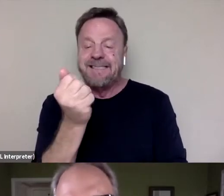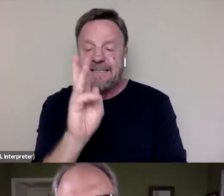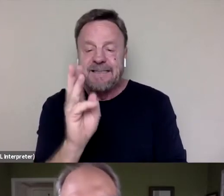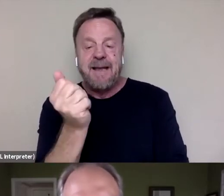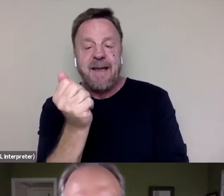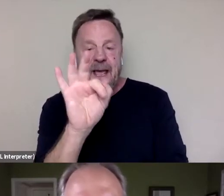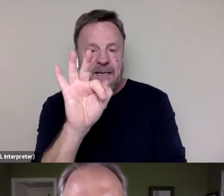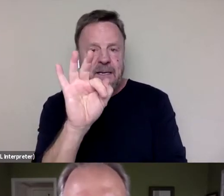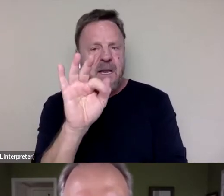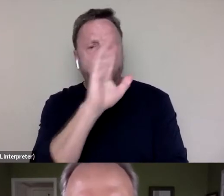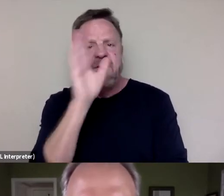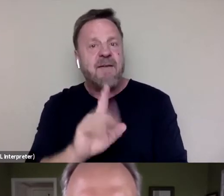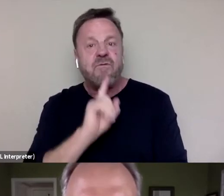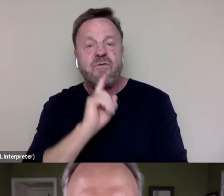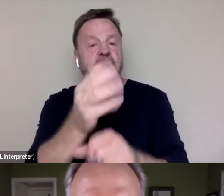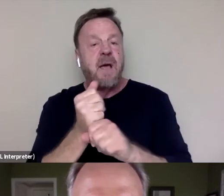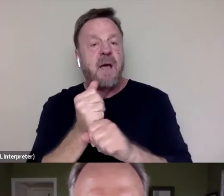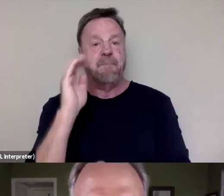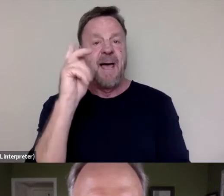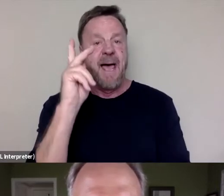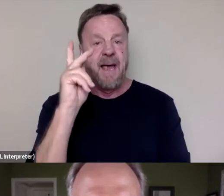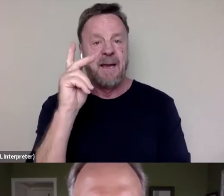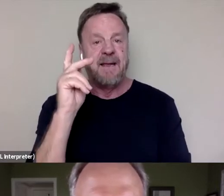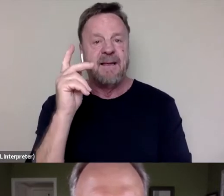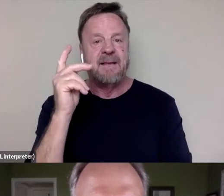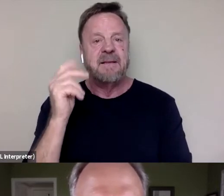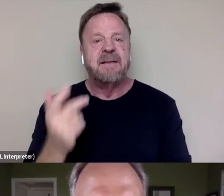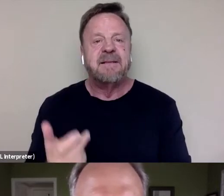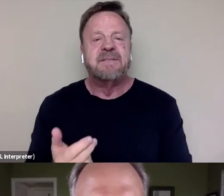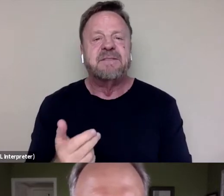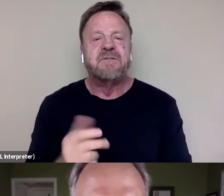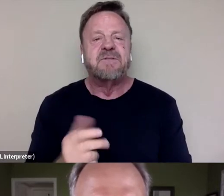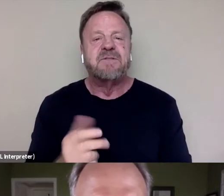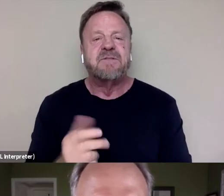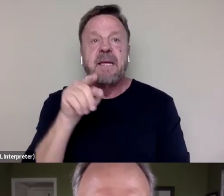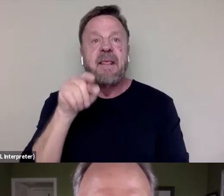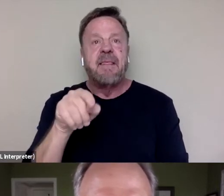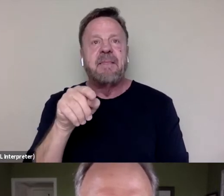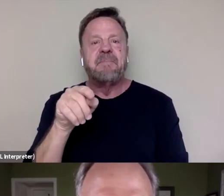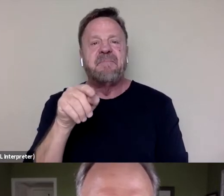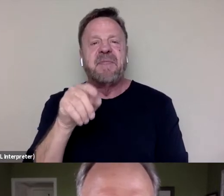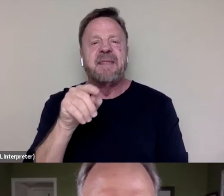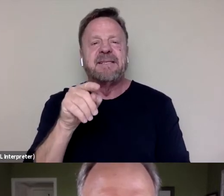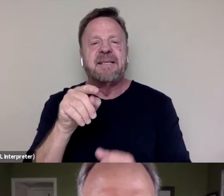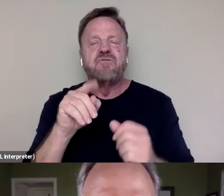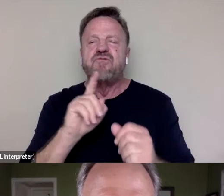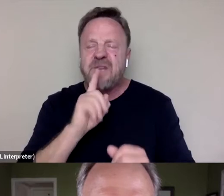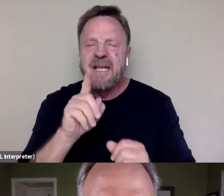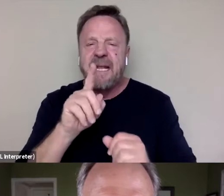And so to me, nothing is really more at the core of an examination of the experience